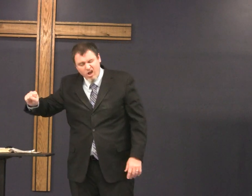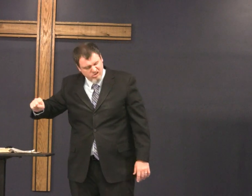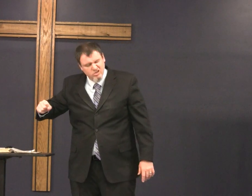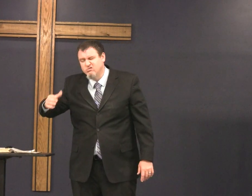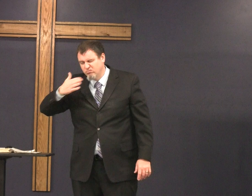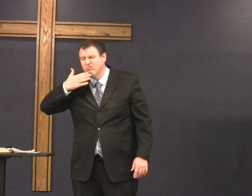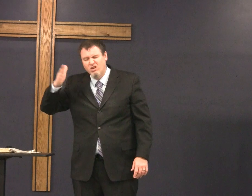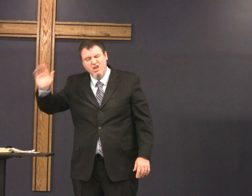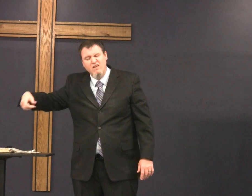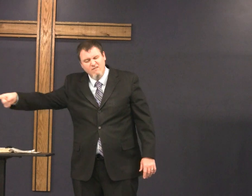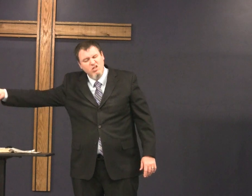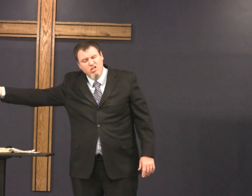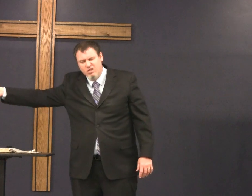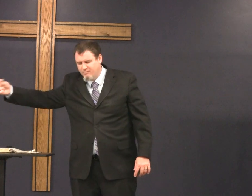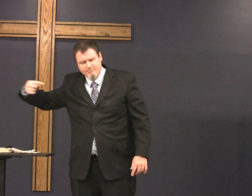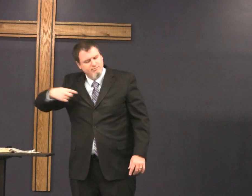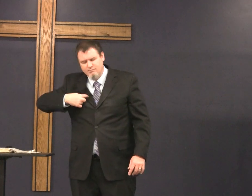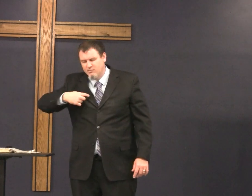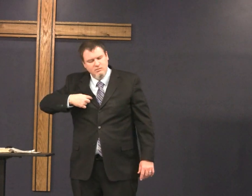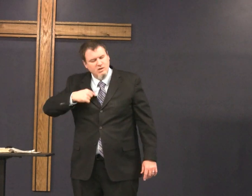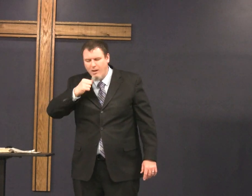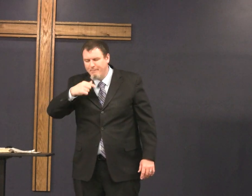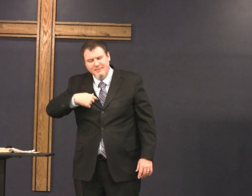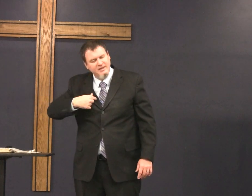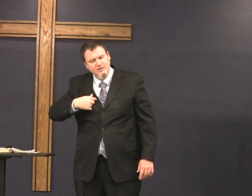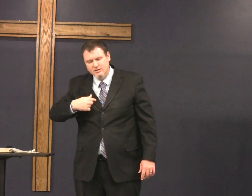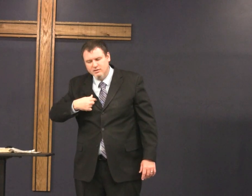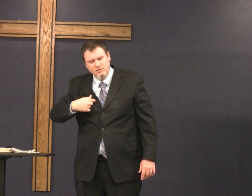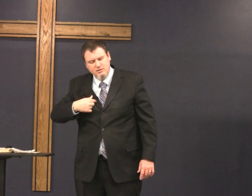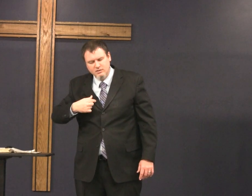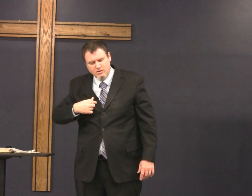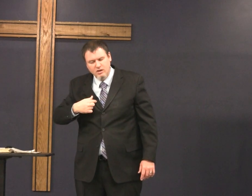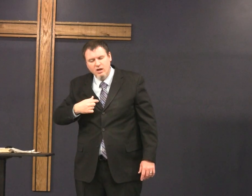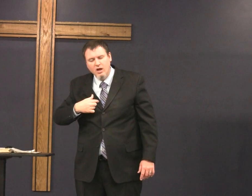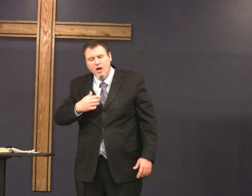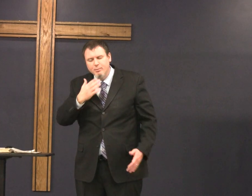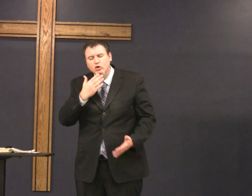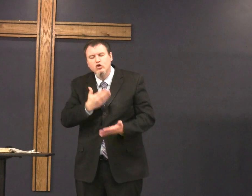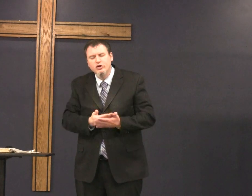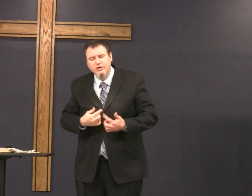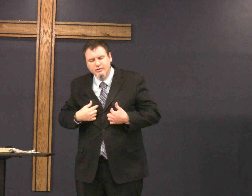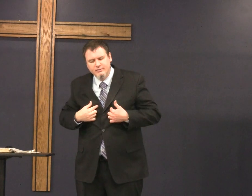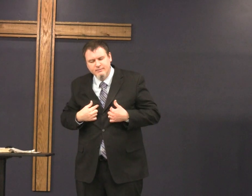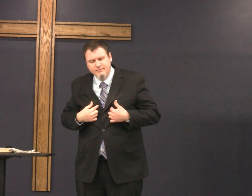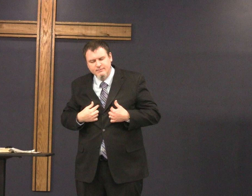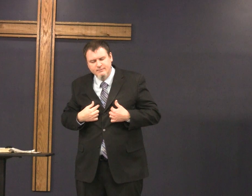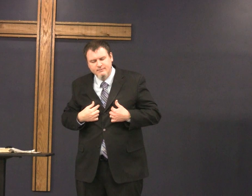all those other gods they're evil not me I'm good